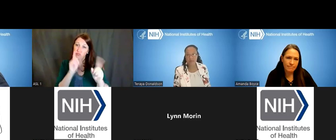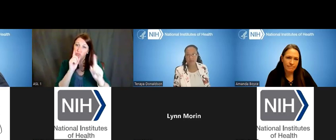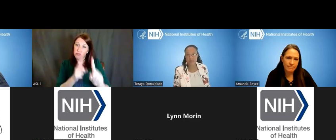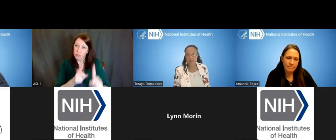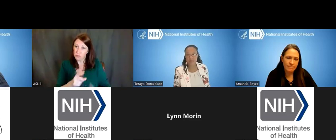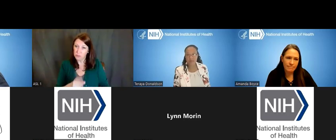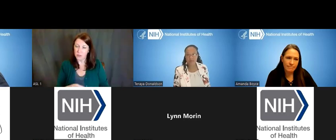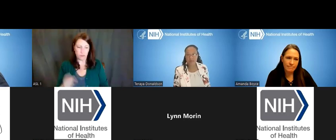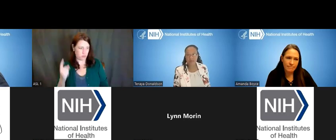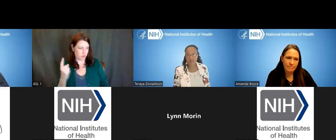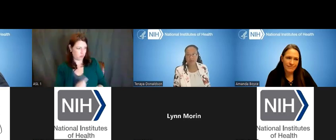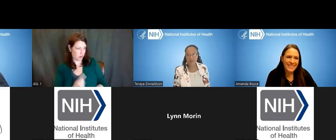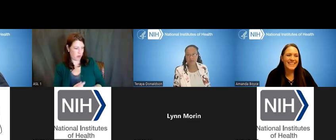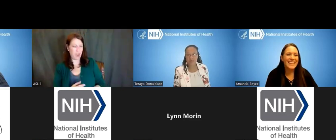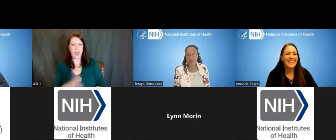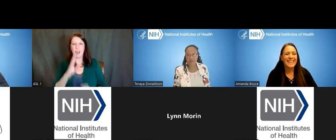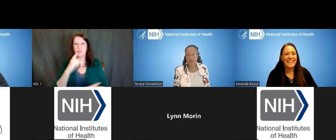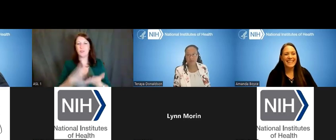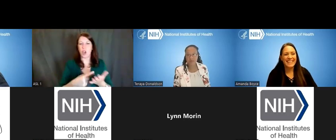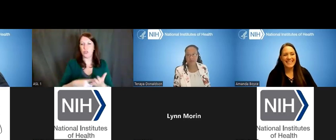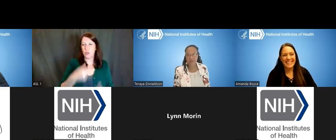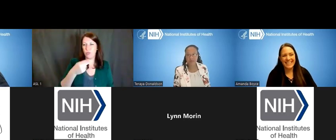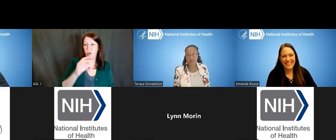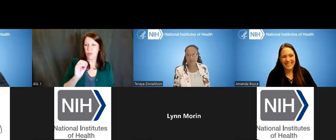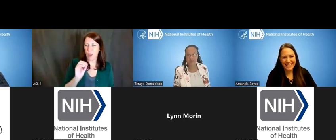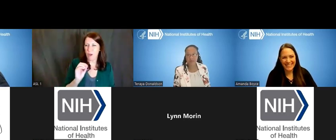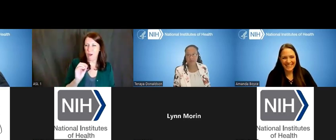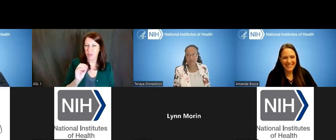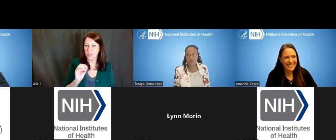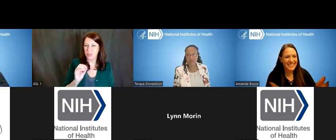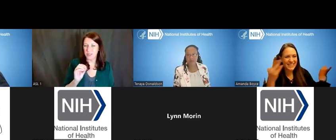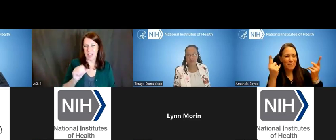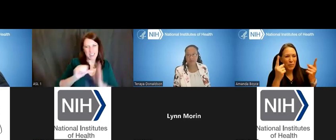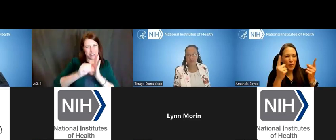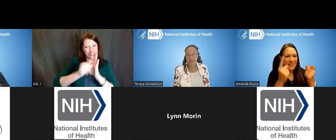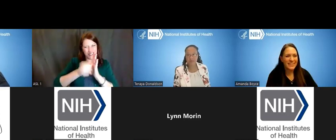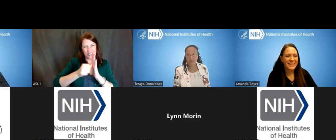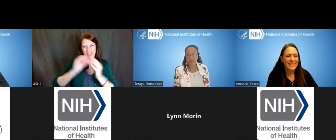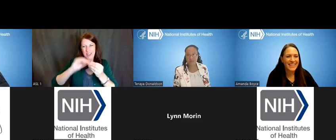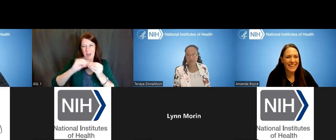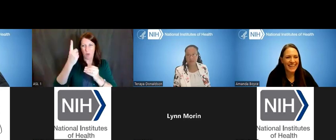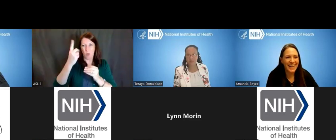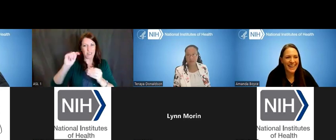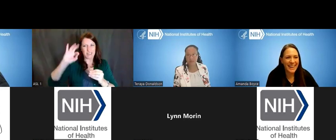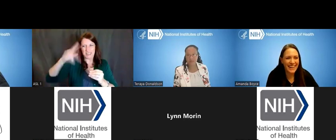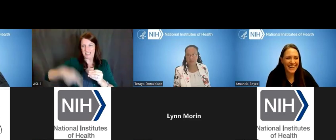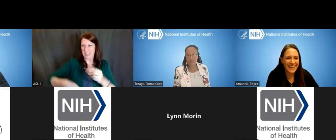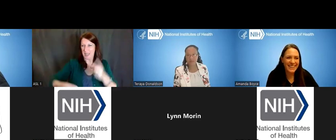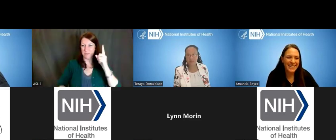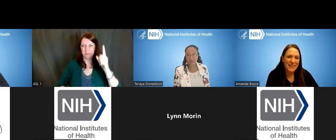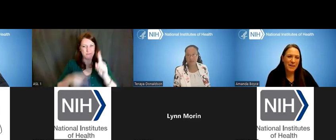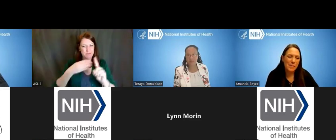Dr. Ericka Boone: And talk to a program officer. Did we put that as one of our top three tips? That should be number one. Dr. Lauren Hill: Oh my gosh, that should be, like -- you know, when I give these talks --